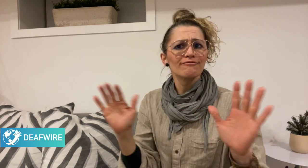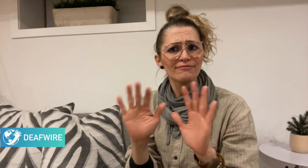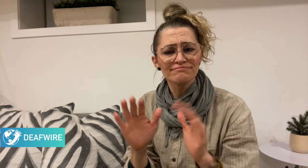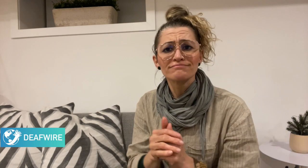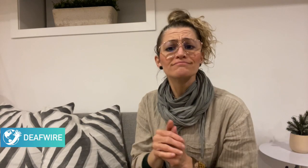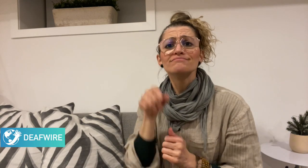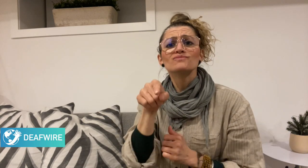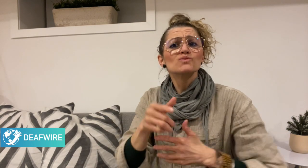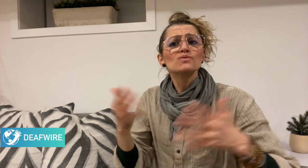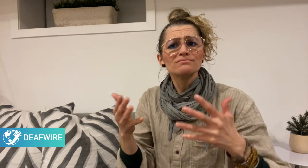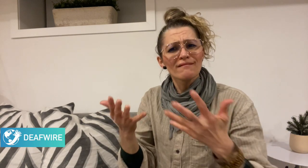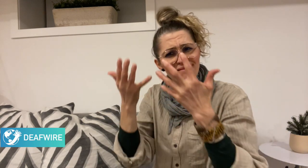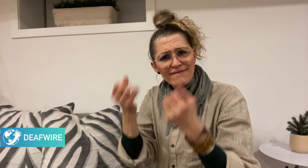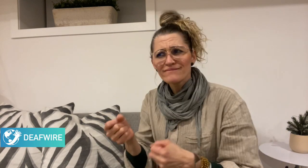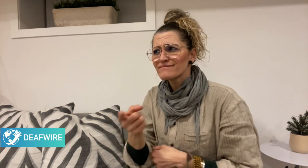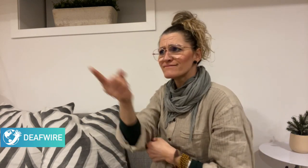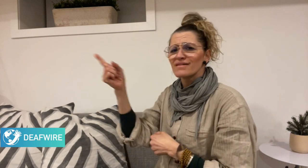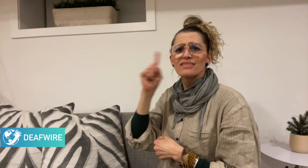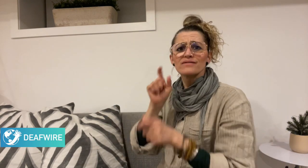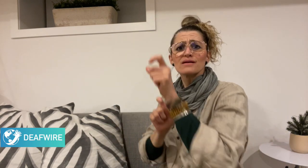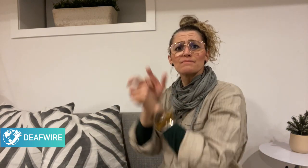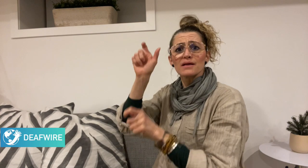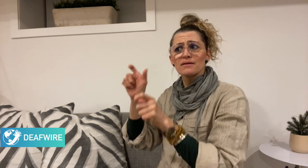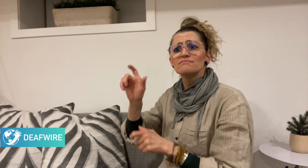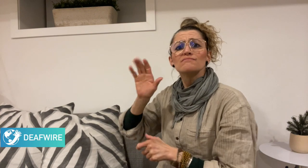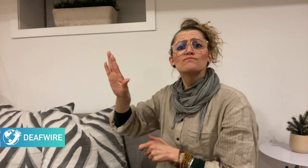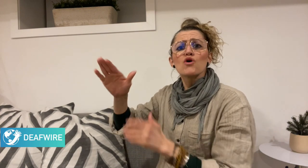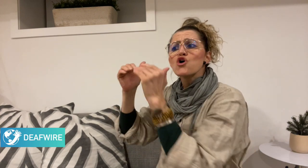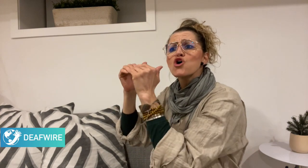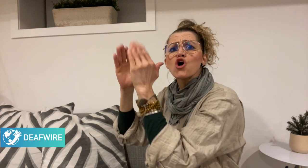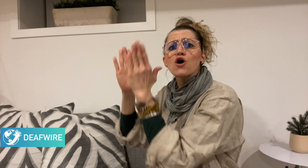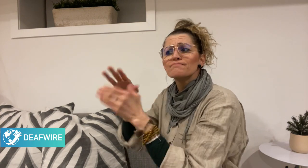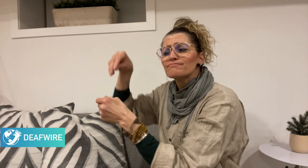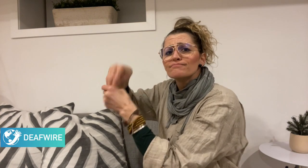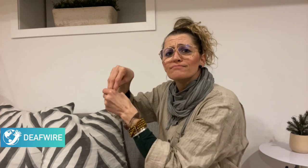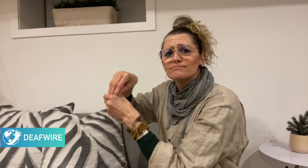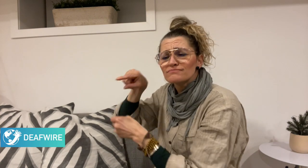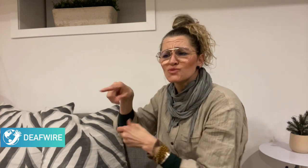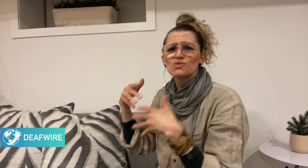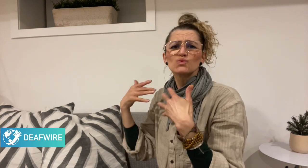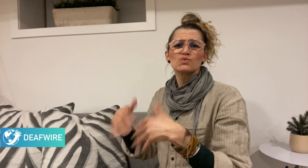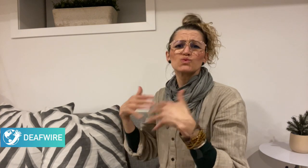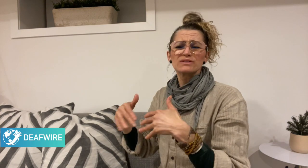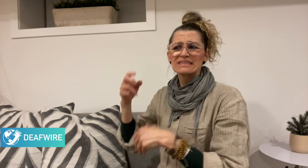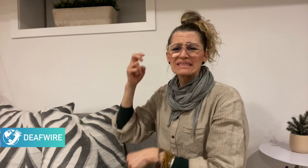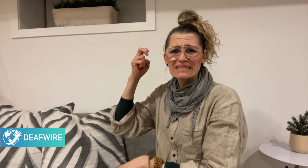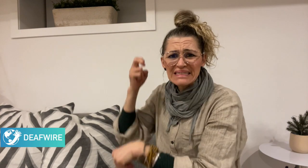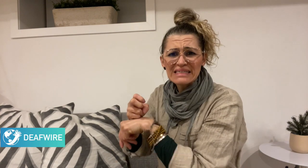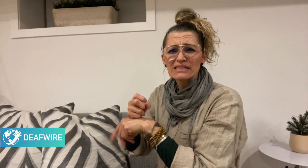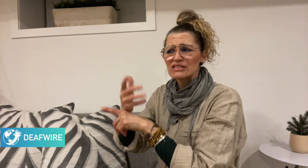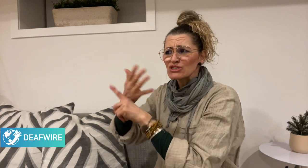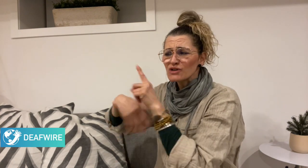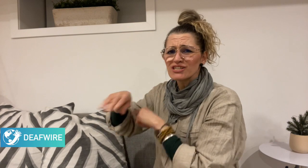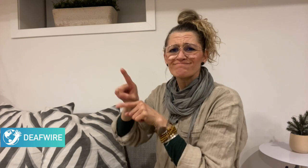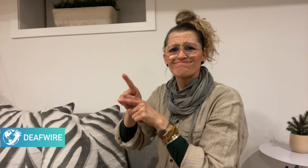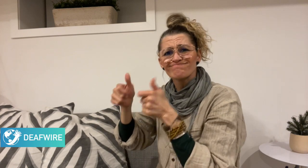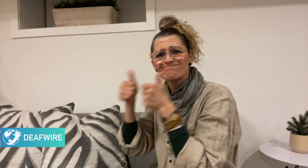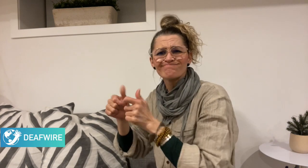to Deaf people who have experienced difficult situations